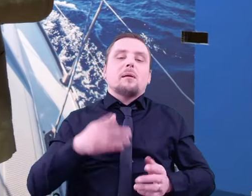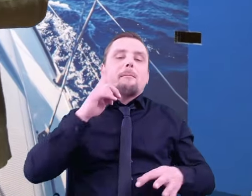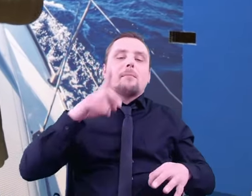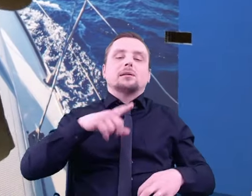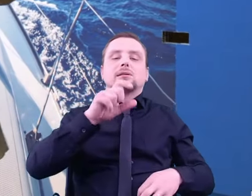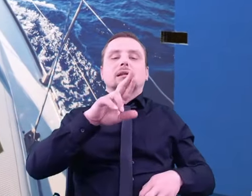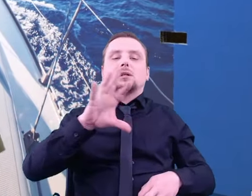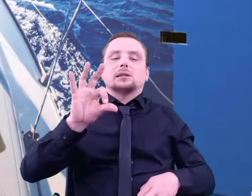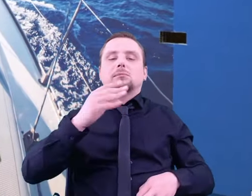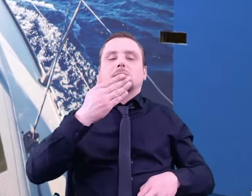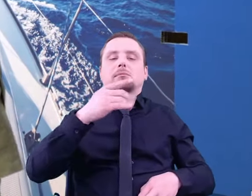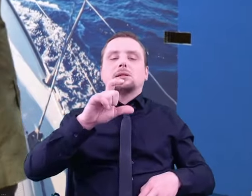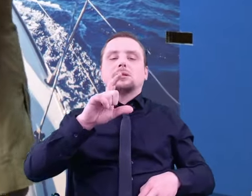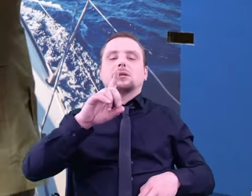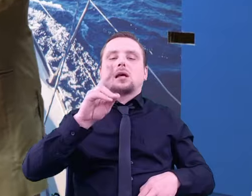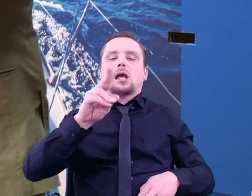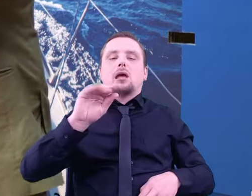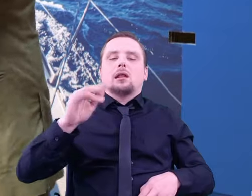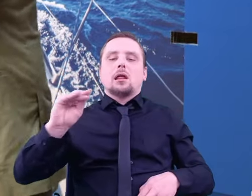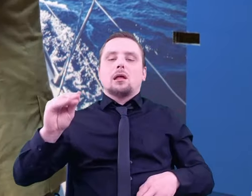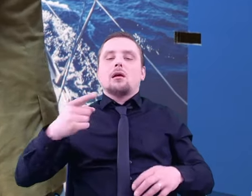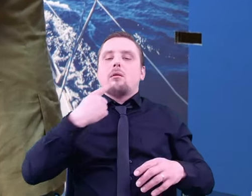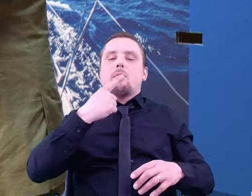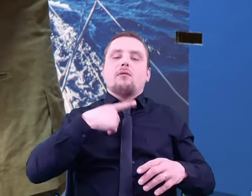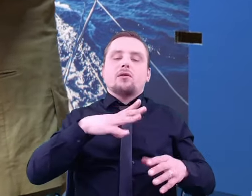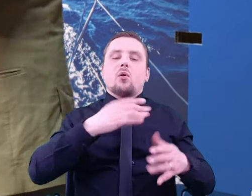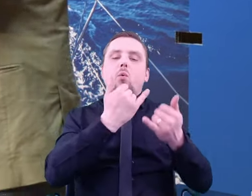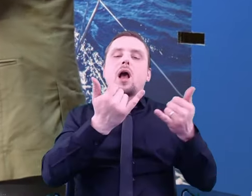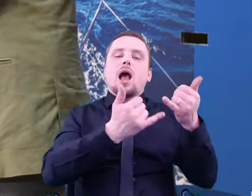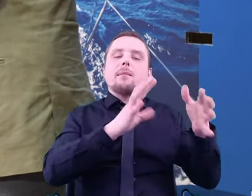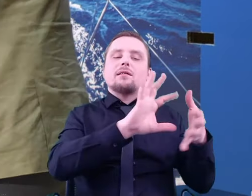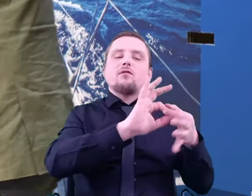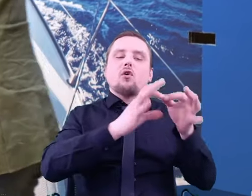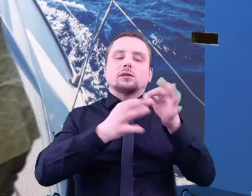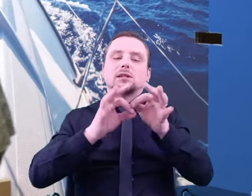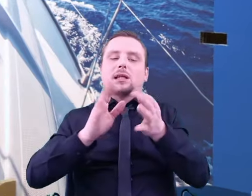in the context of assembling given chemical compounds, such as aminoacids into proteins.